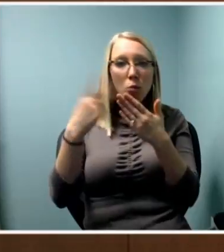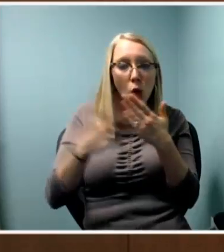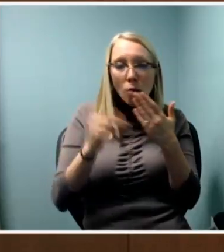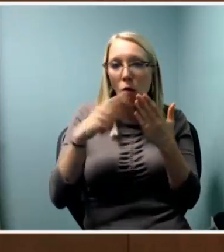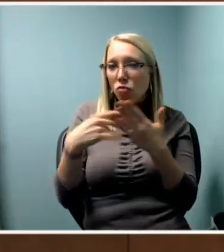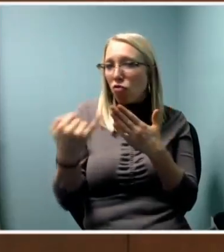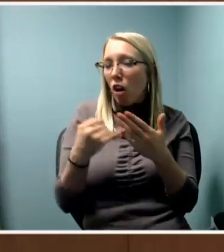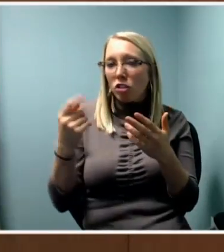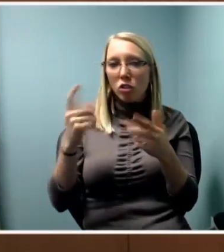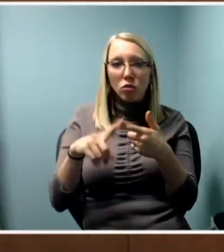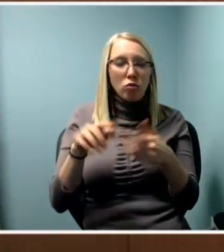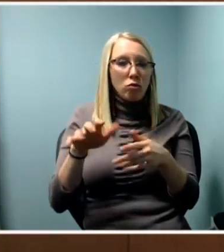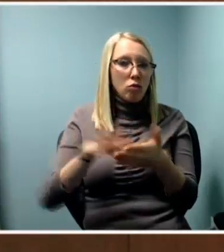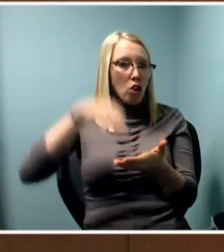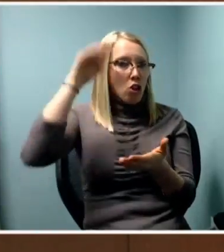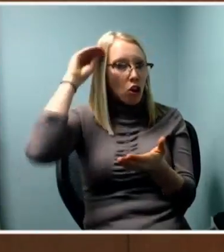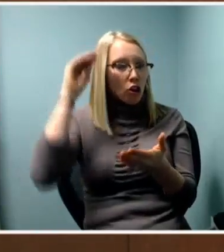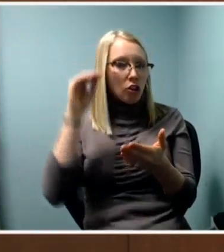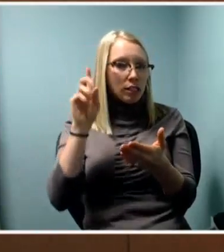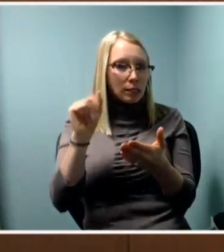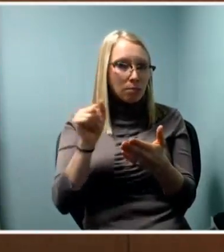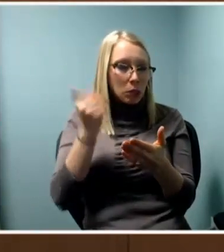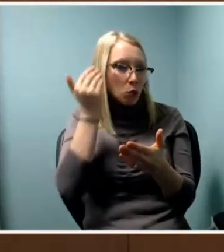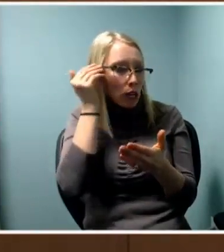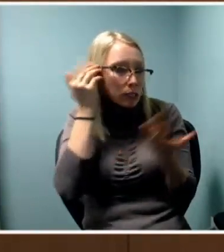That is such a tinsey little piece of what we talked about but there you go.